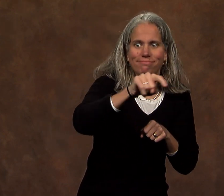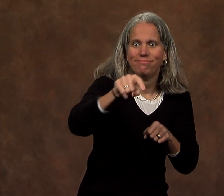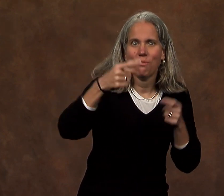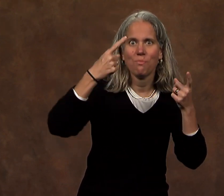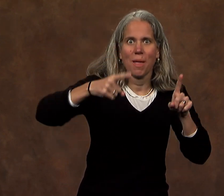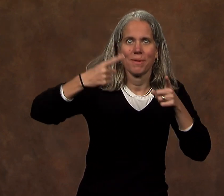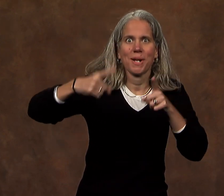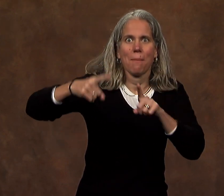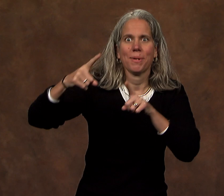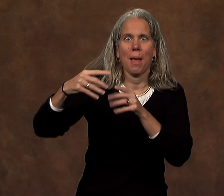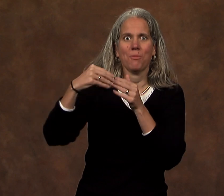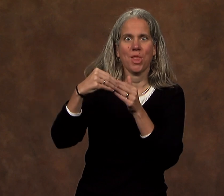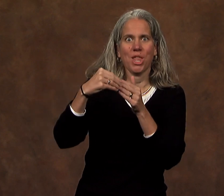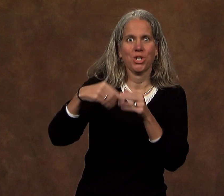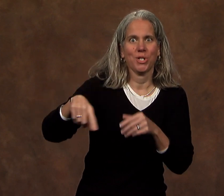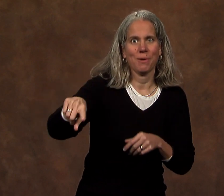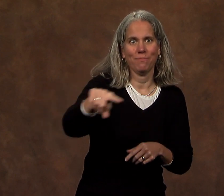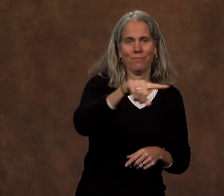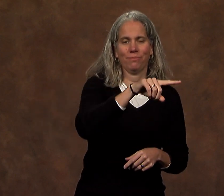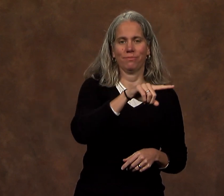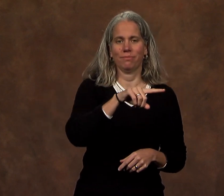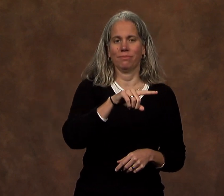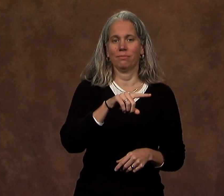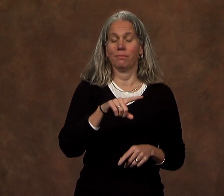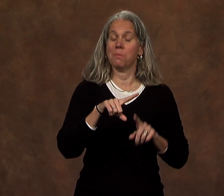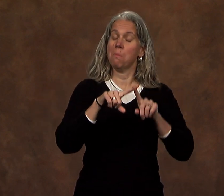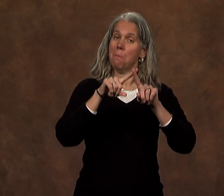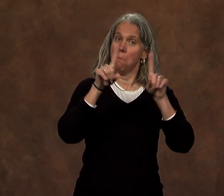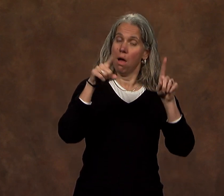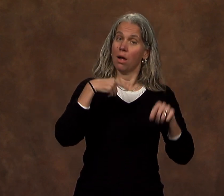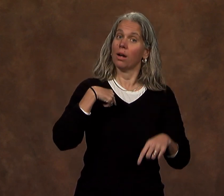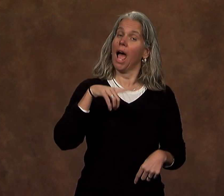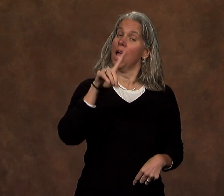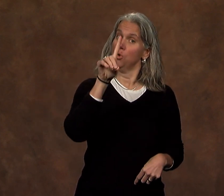and the displays of leadership.